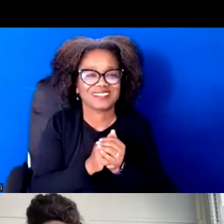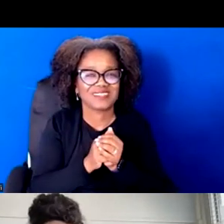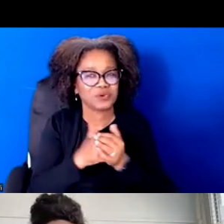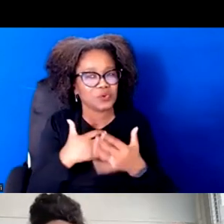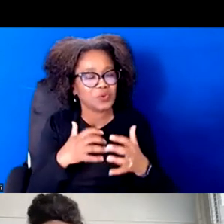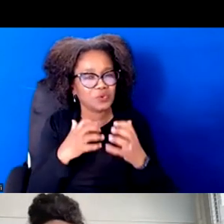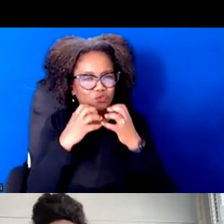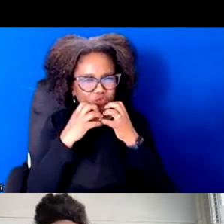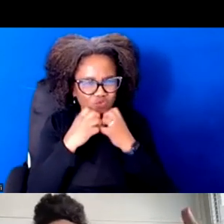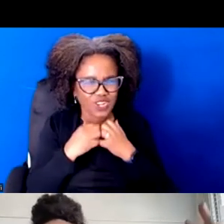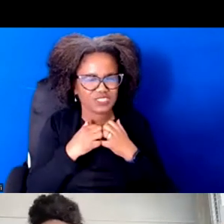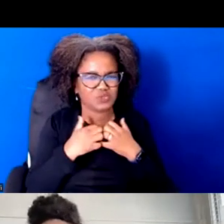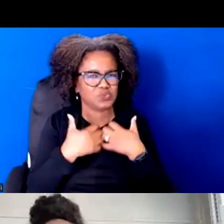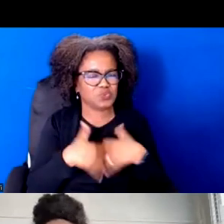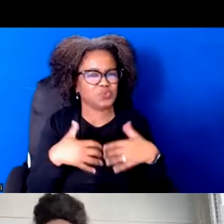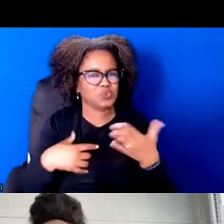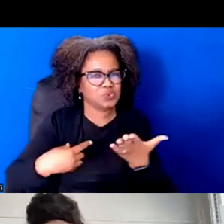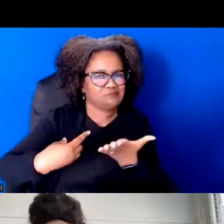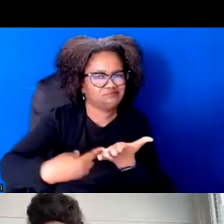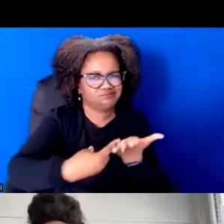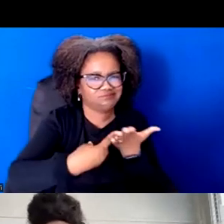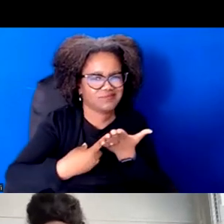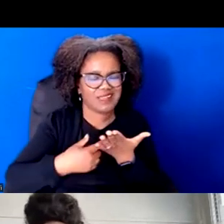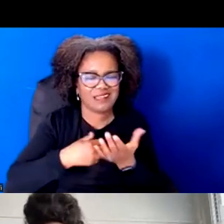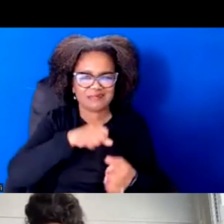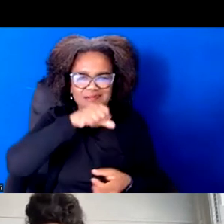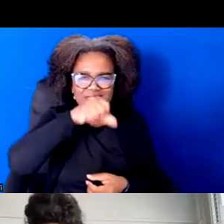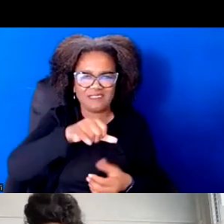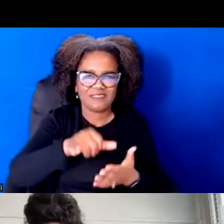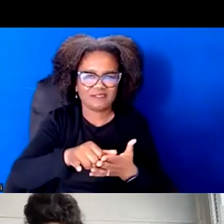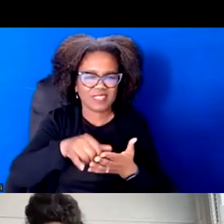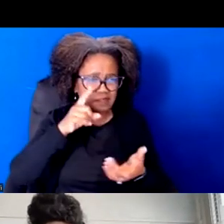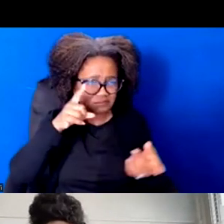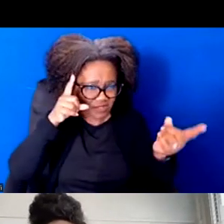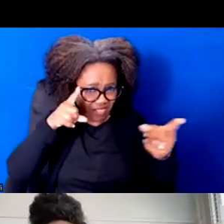And I love the collective nature of everyone in this conversation has something to offer.